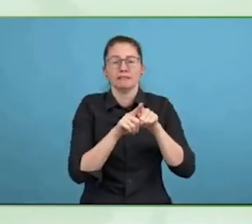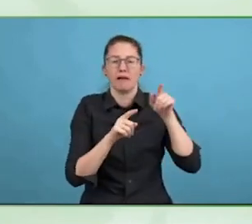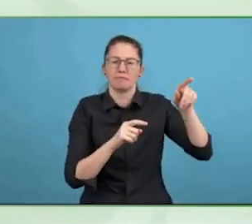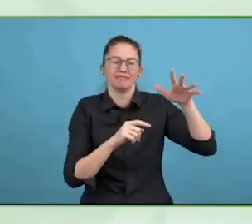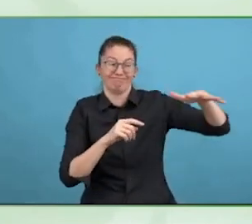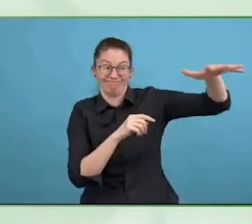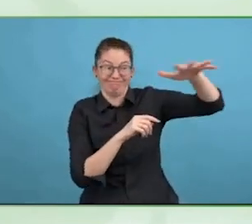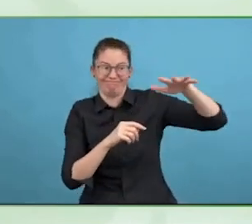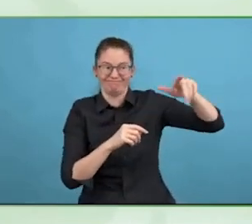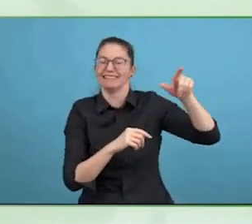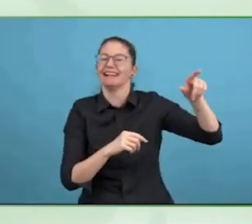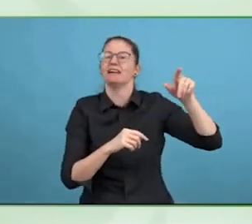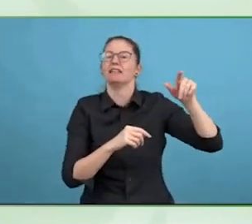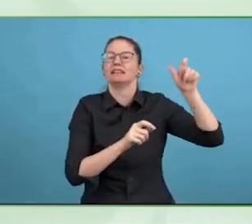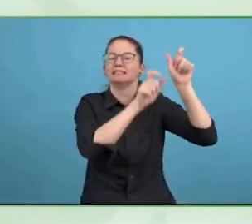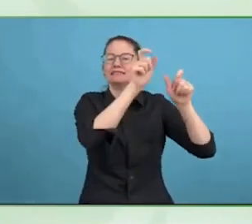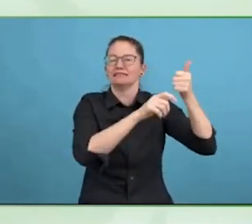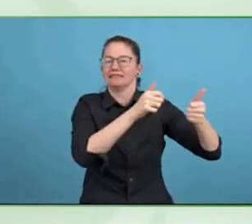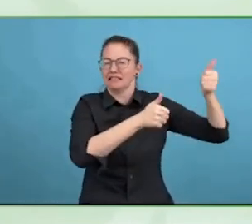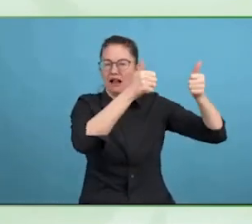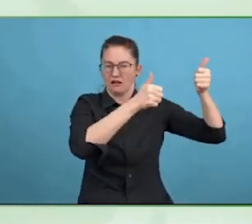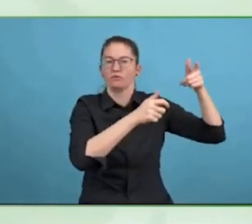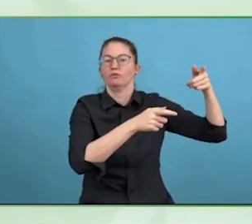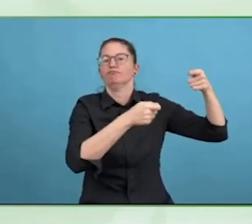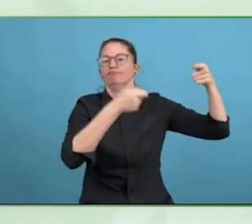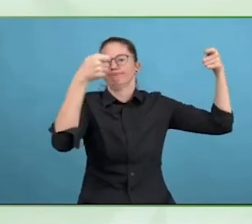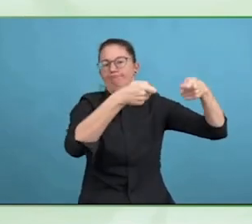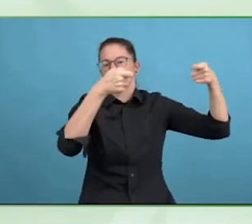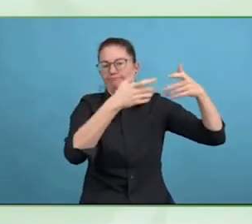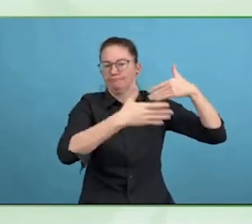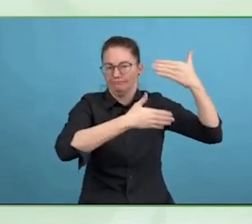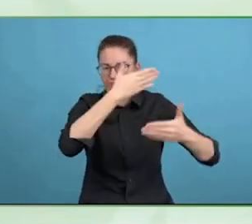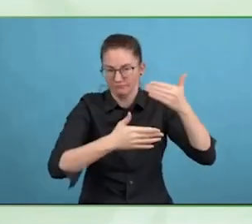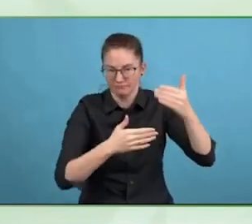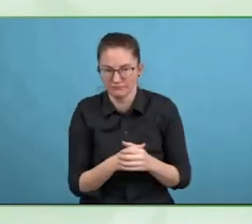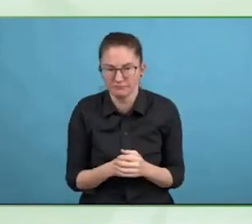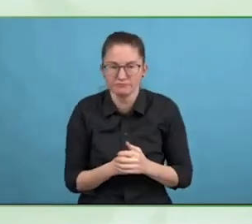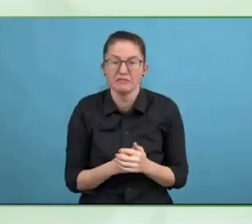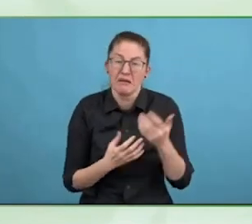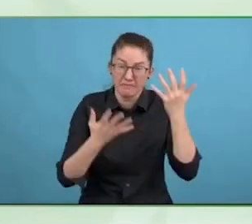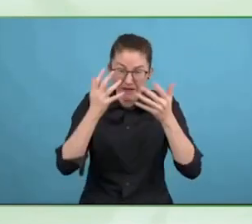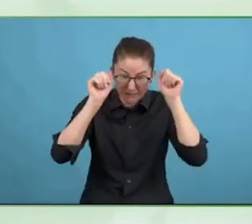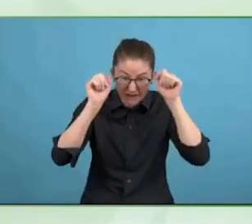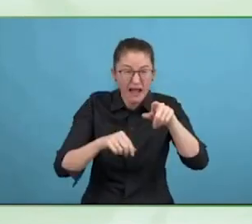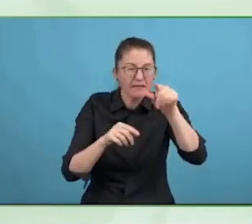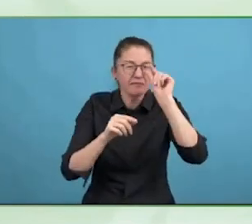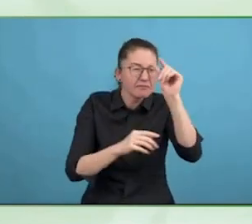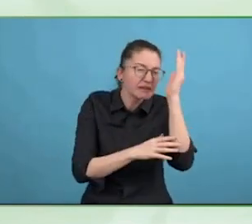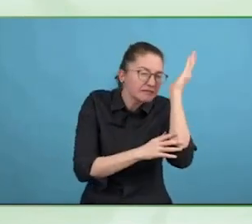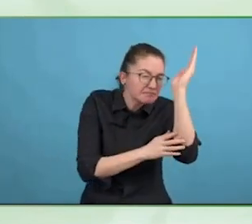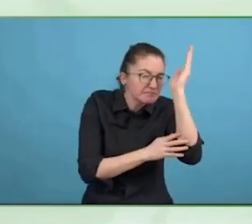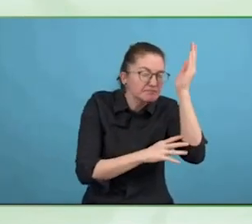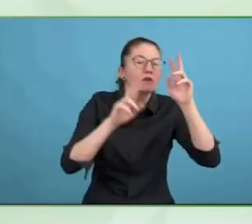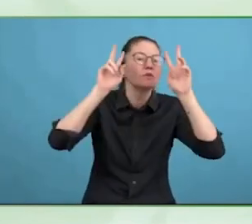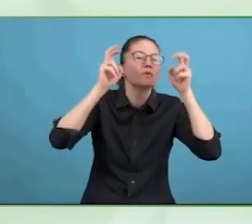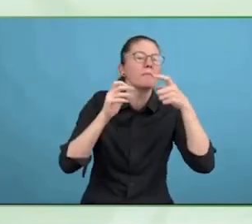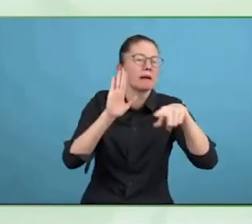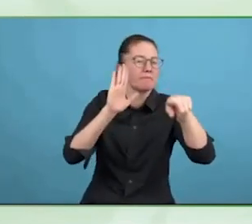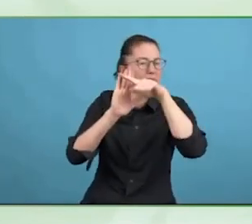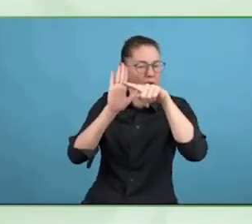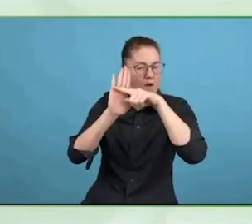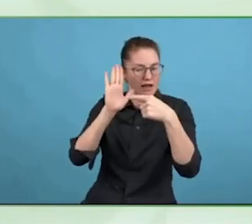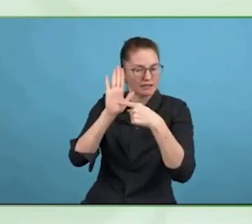for you personally, you actually start the business to help people